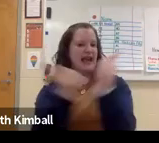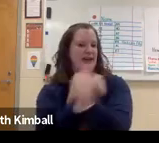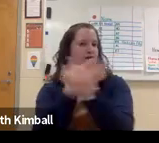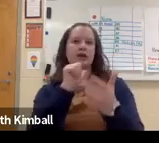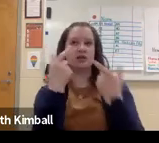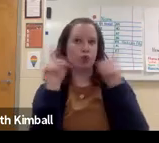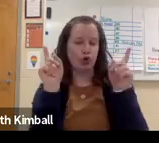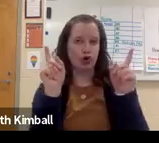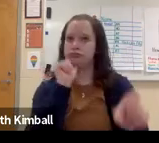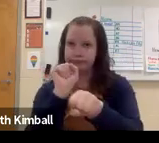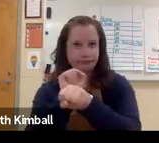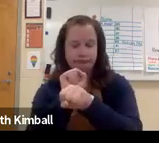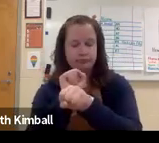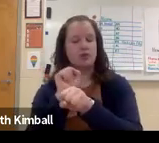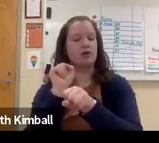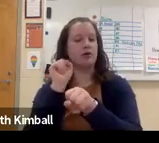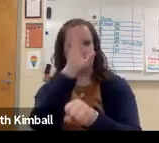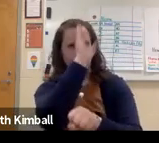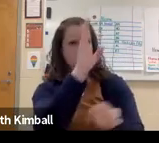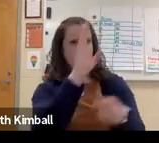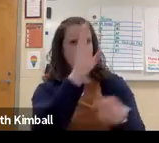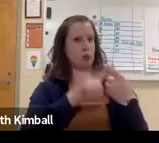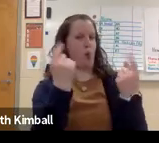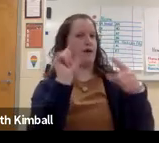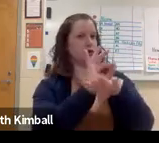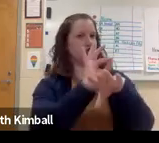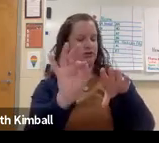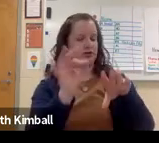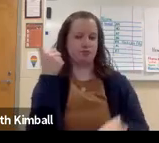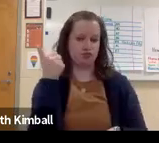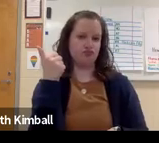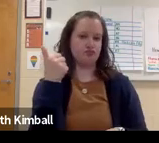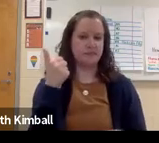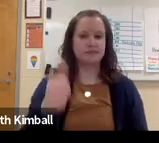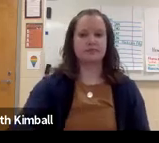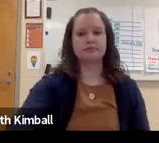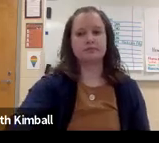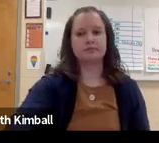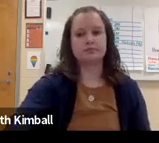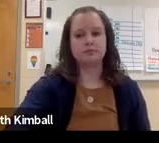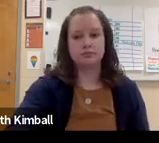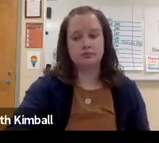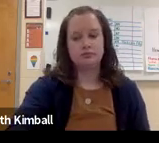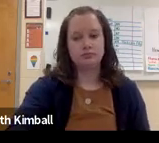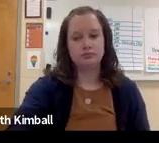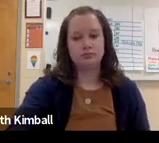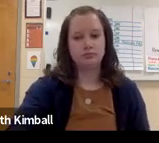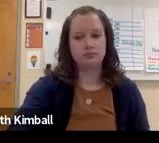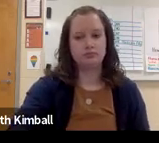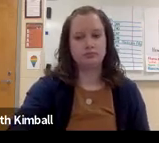So it basically bypasses their ear for that part of the ear that does not work, and connects directly to that nerve to help them have that hearing function.